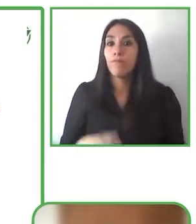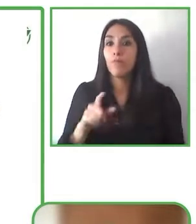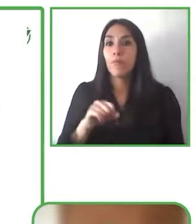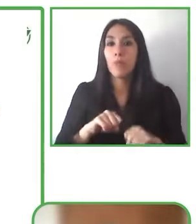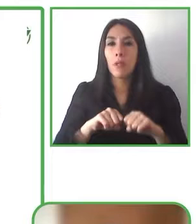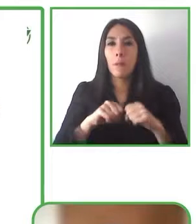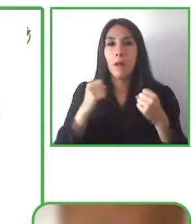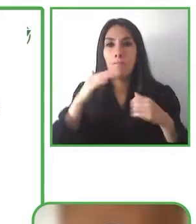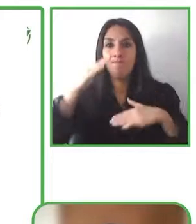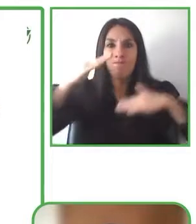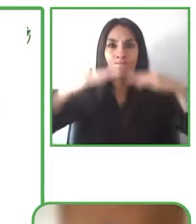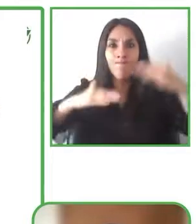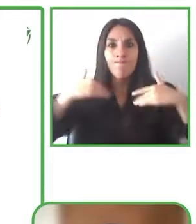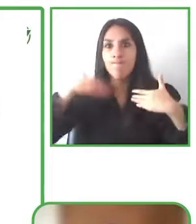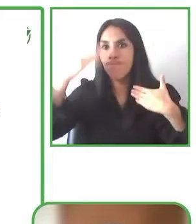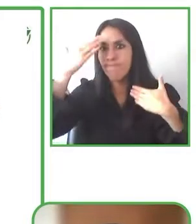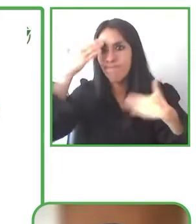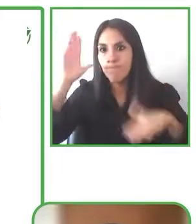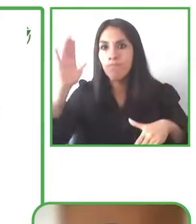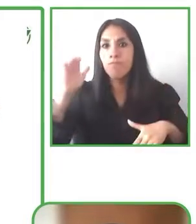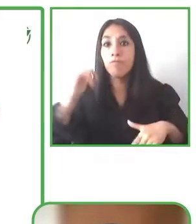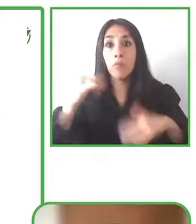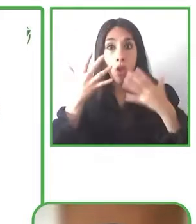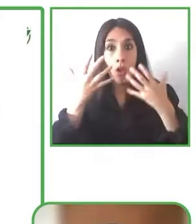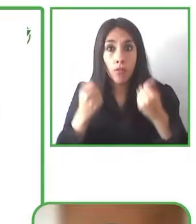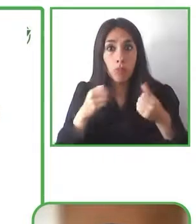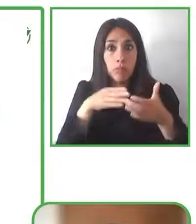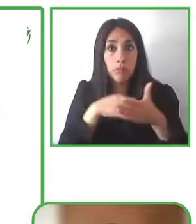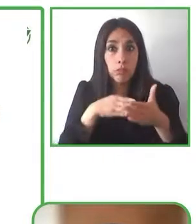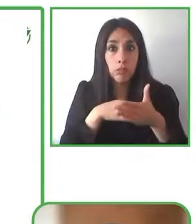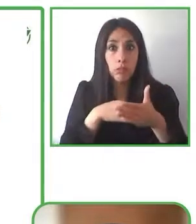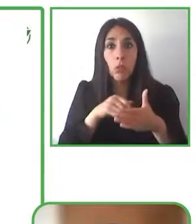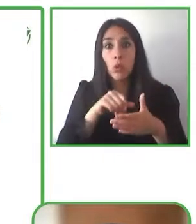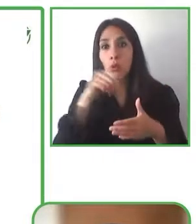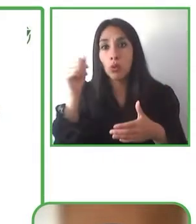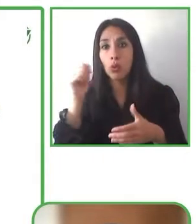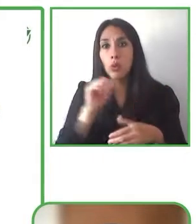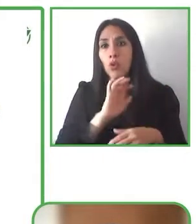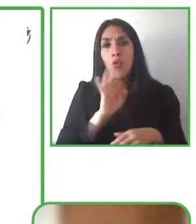we need to and sometimes we do not realize these barriers exist and that do not allow